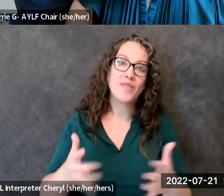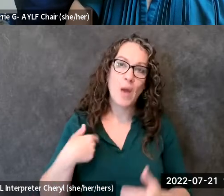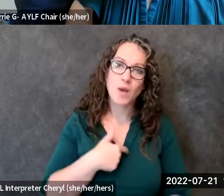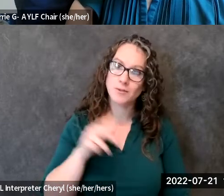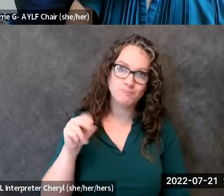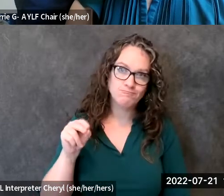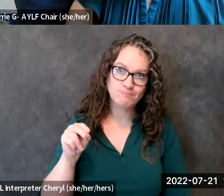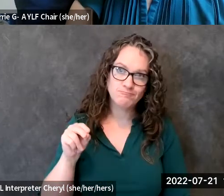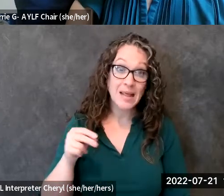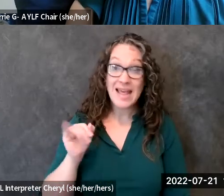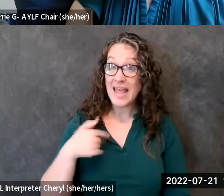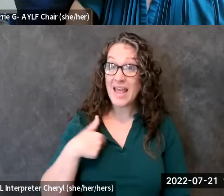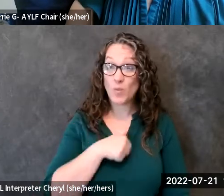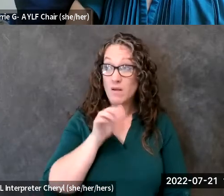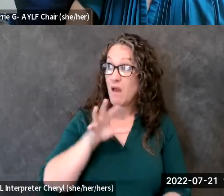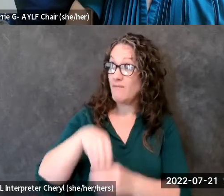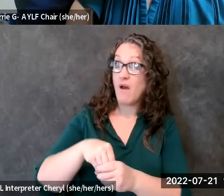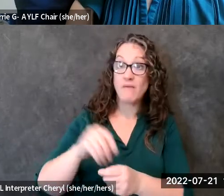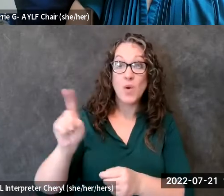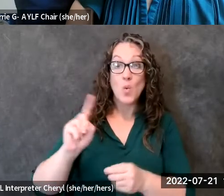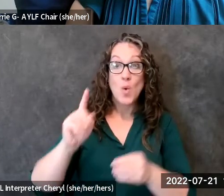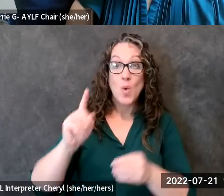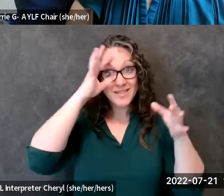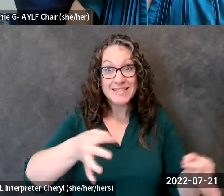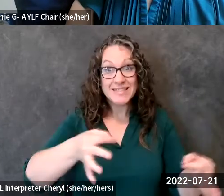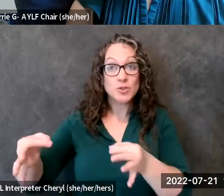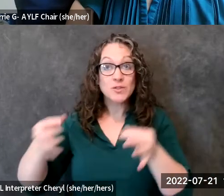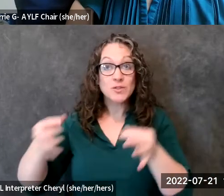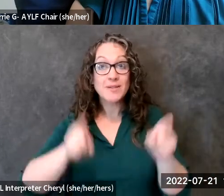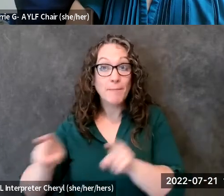sitting at those places where decision makers are making those decisions i know nate was on